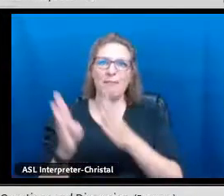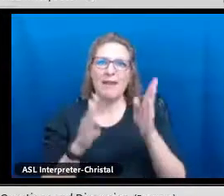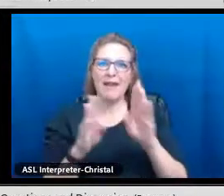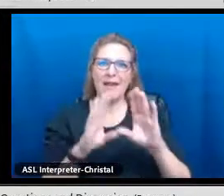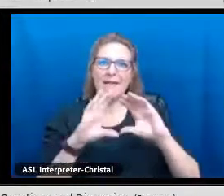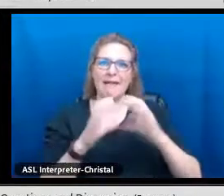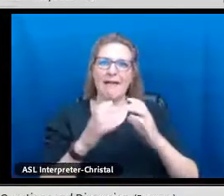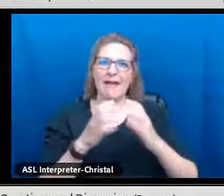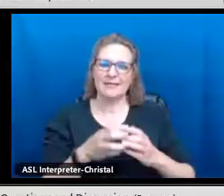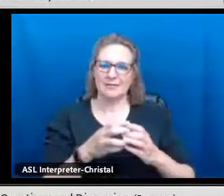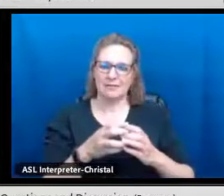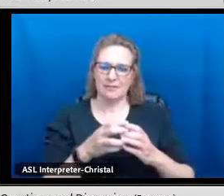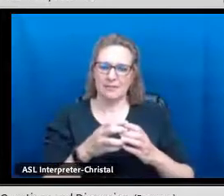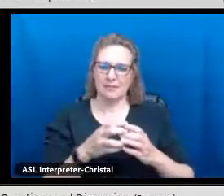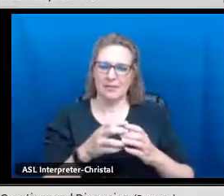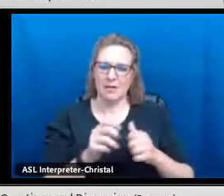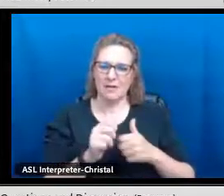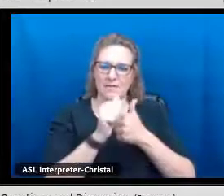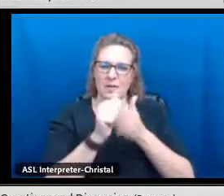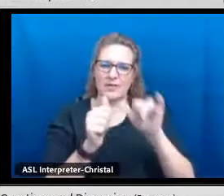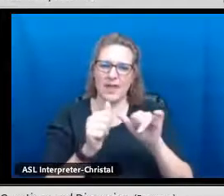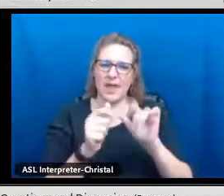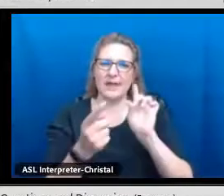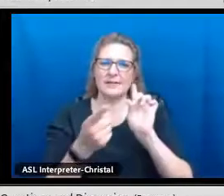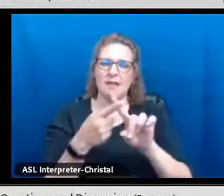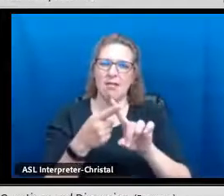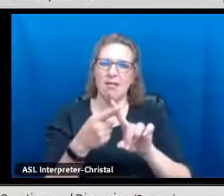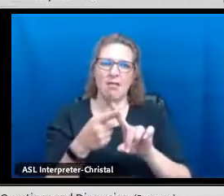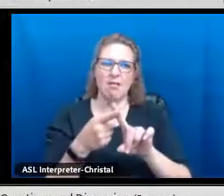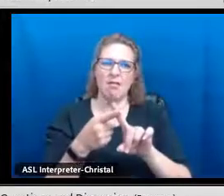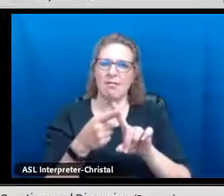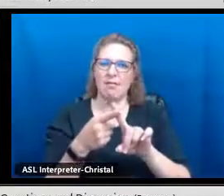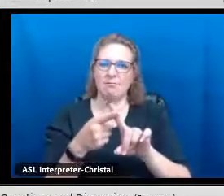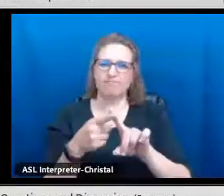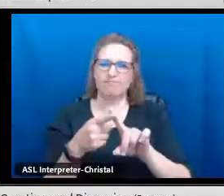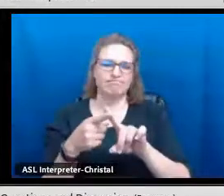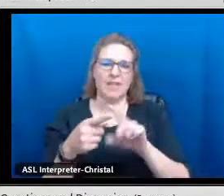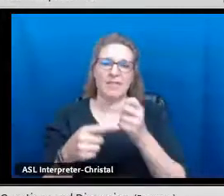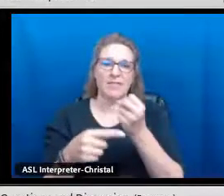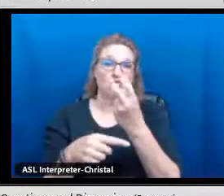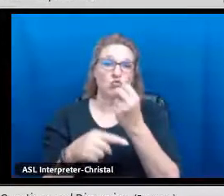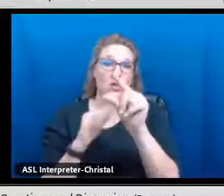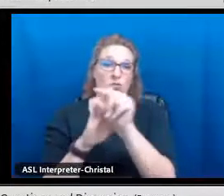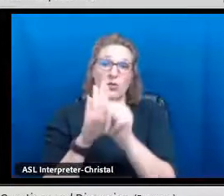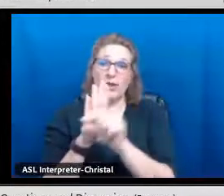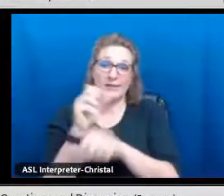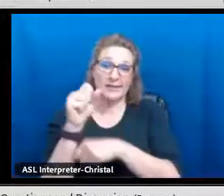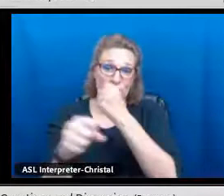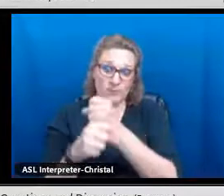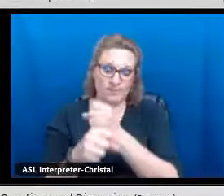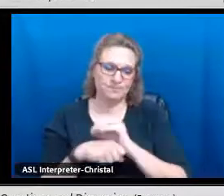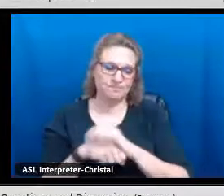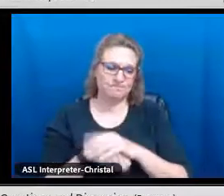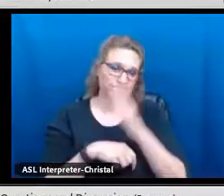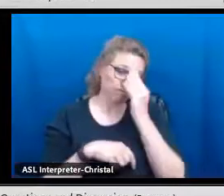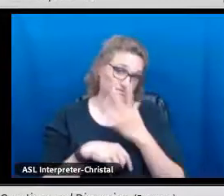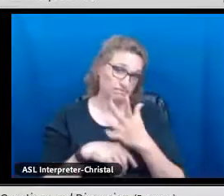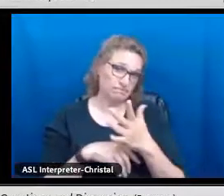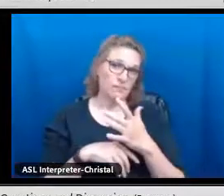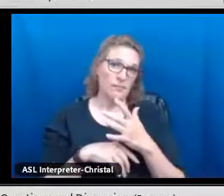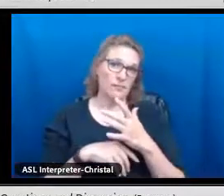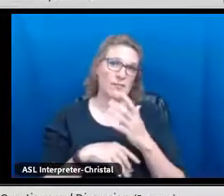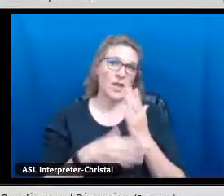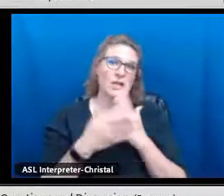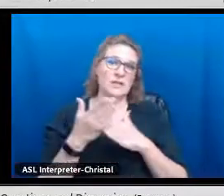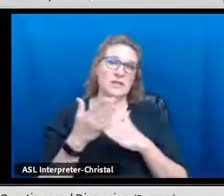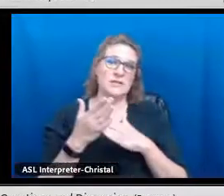and so, because of that they're able to really plan their classes accordingly until they're